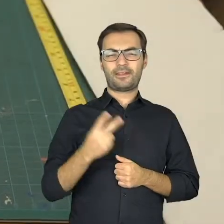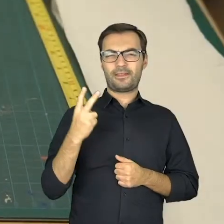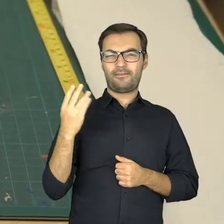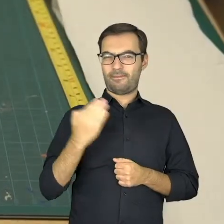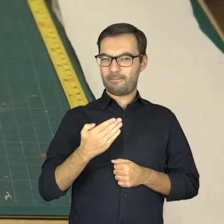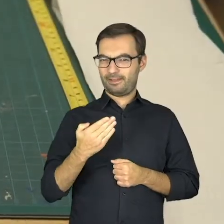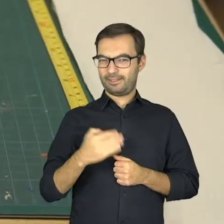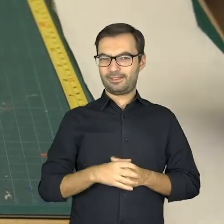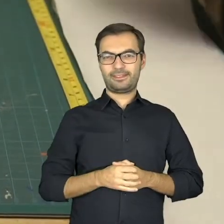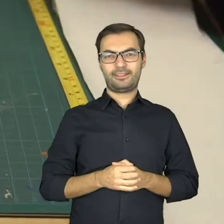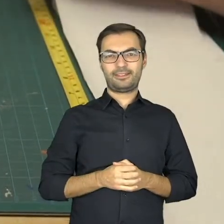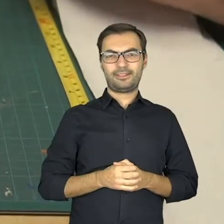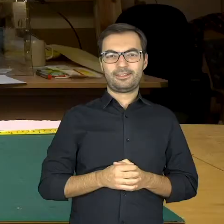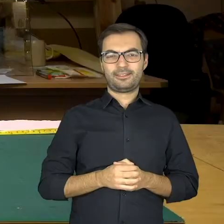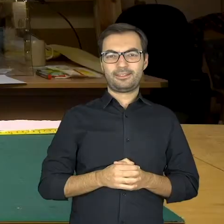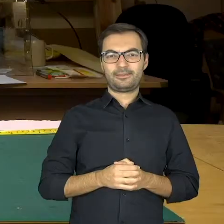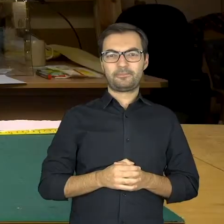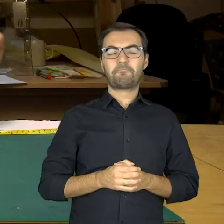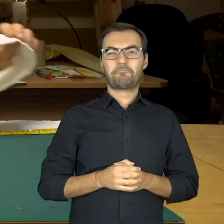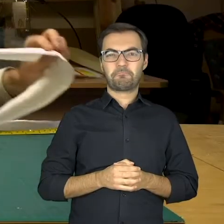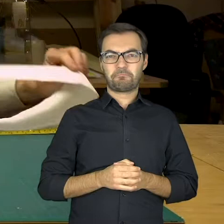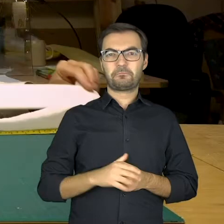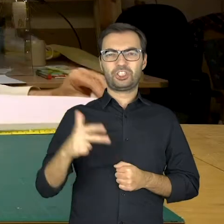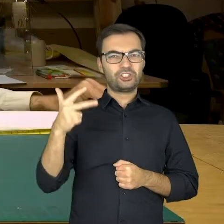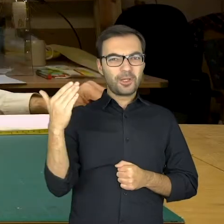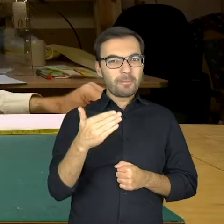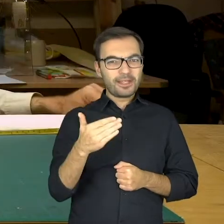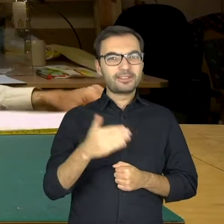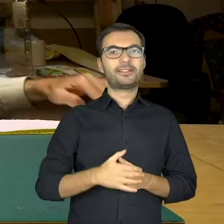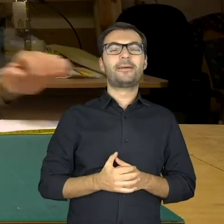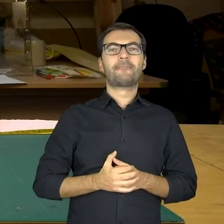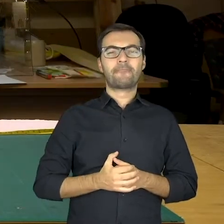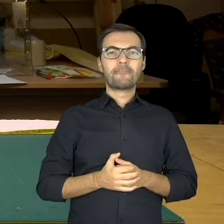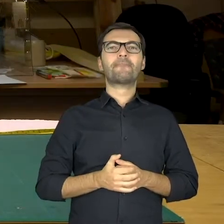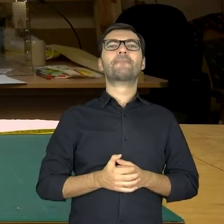2 meters, 3 meters,